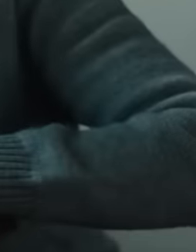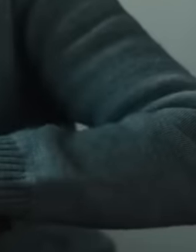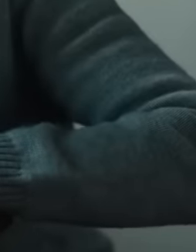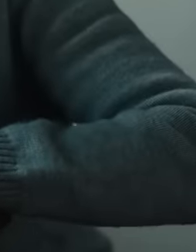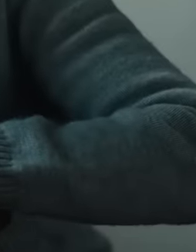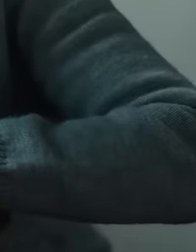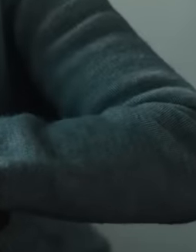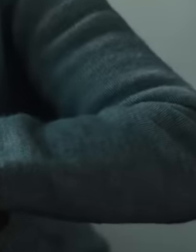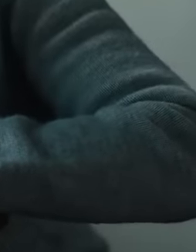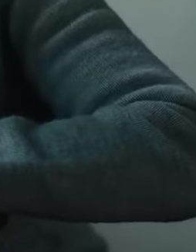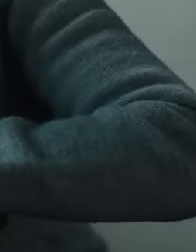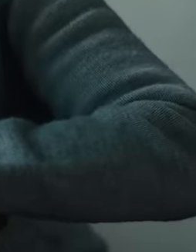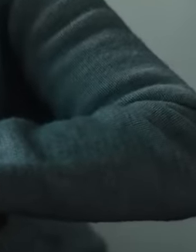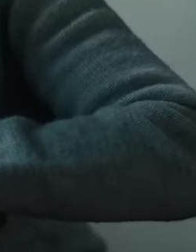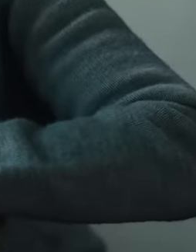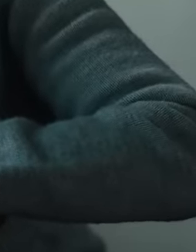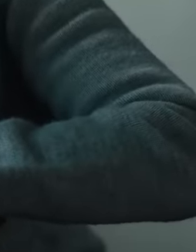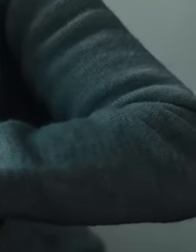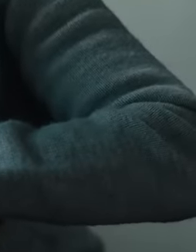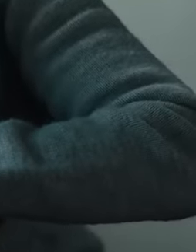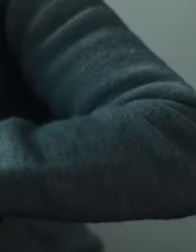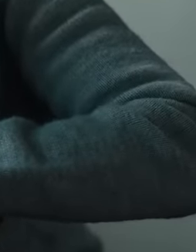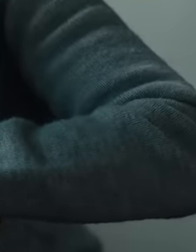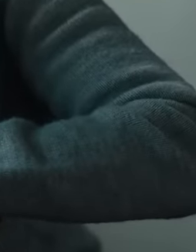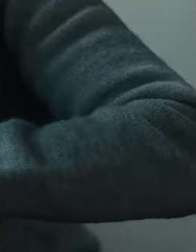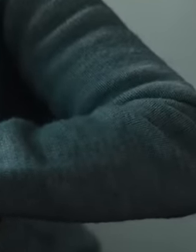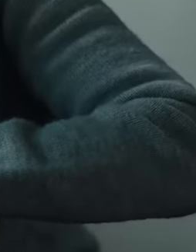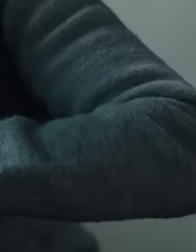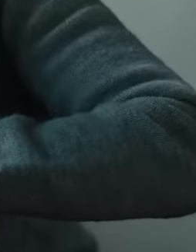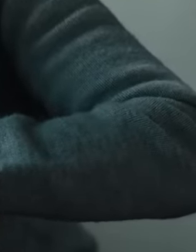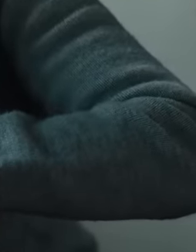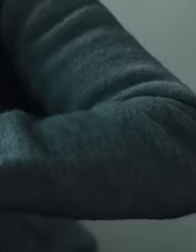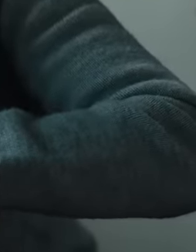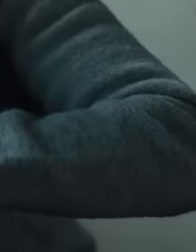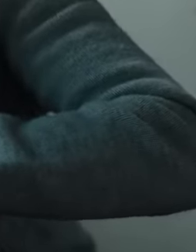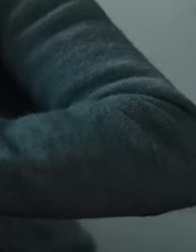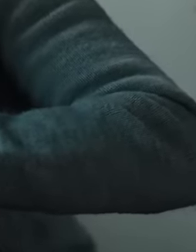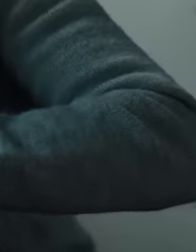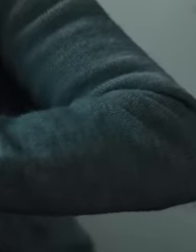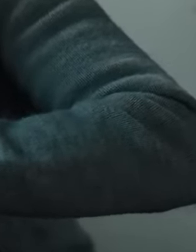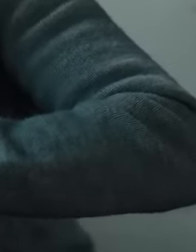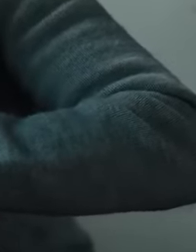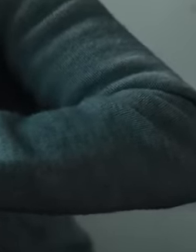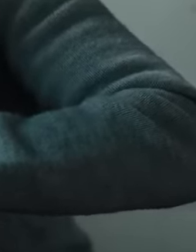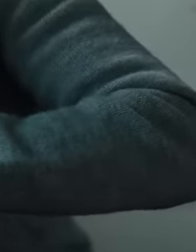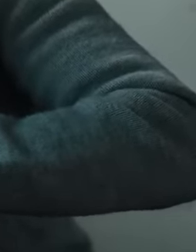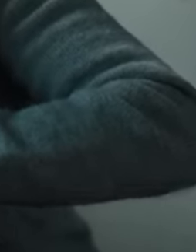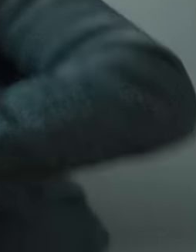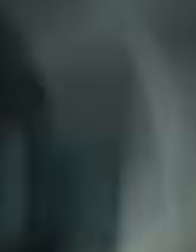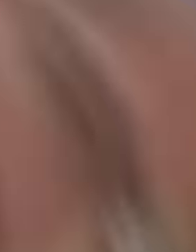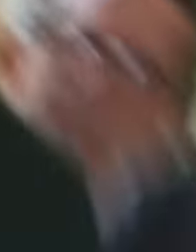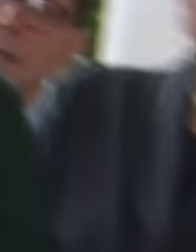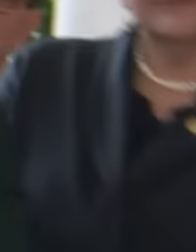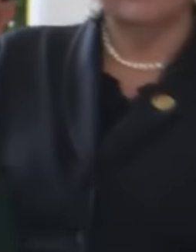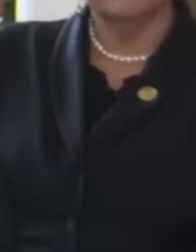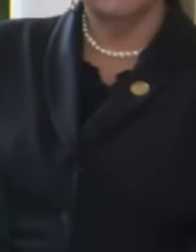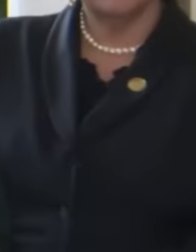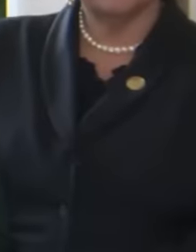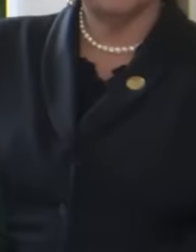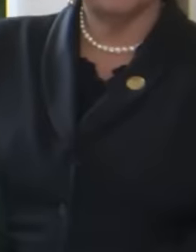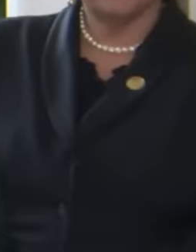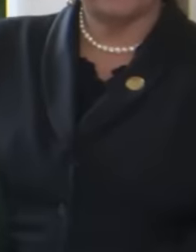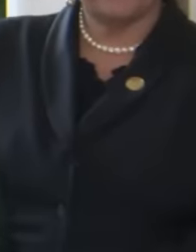Ecuadorian people into poverty, and all of this is happening because of the bad decisions of the president of Ecuador,